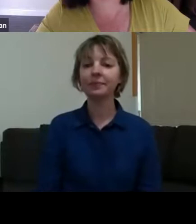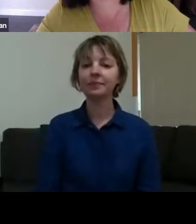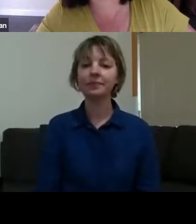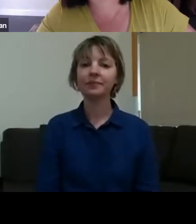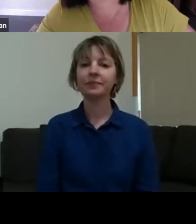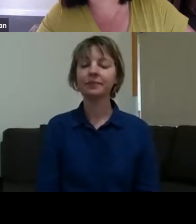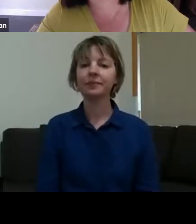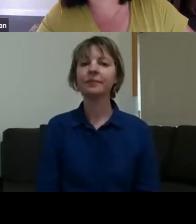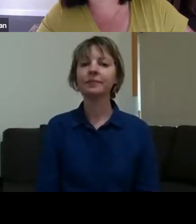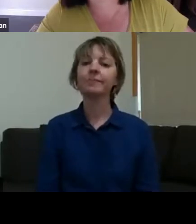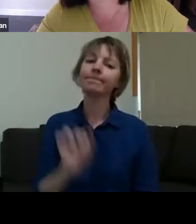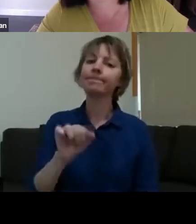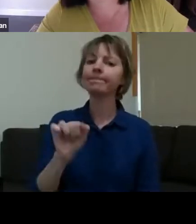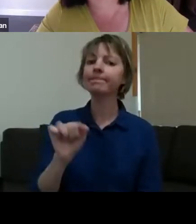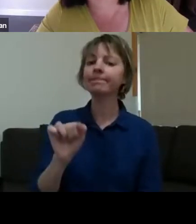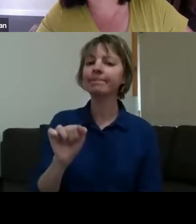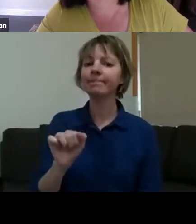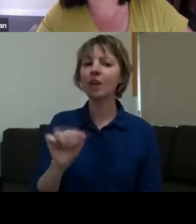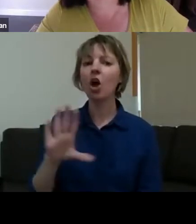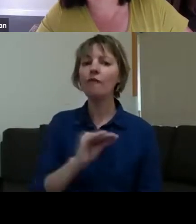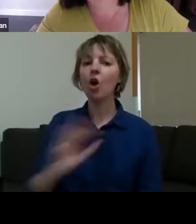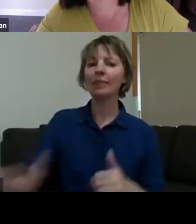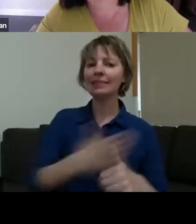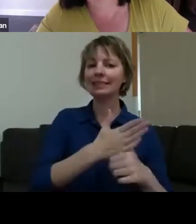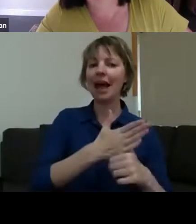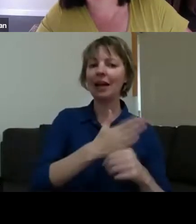been involved from the outset with our project - one of the first